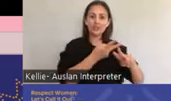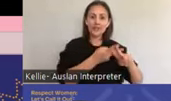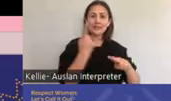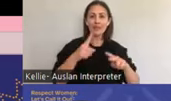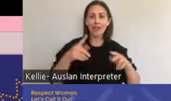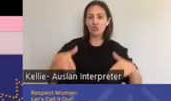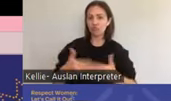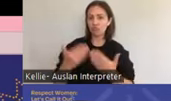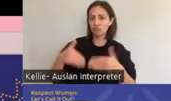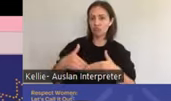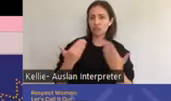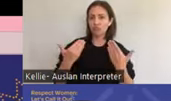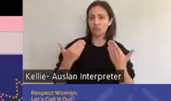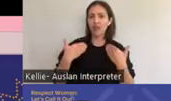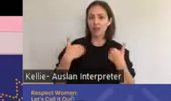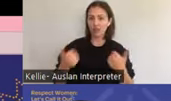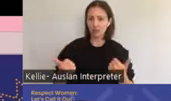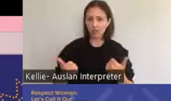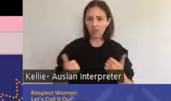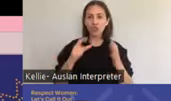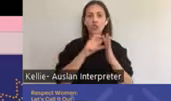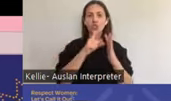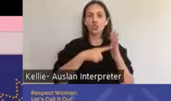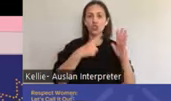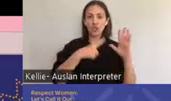acknowledge Dja Dja Wurrung Country where I'm joining you from today in Bendigo.